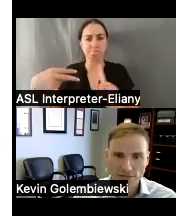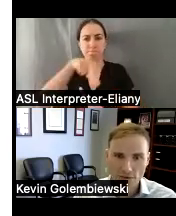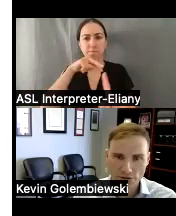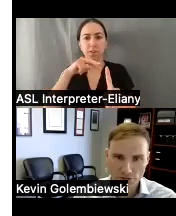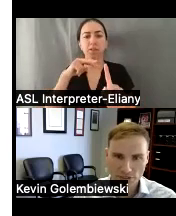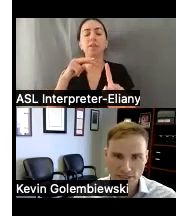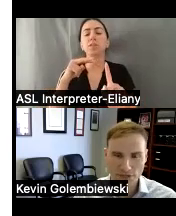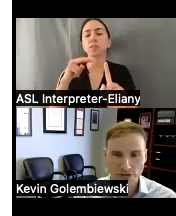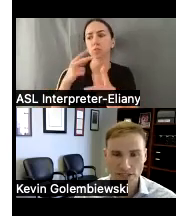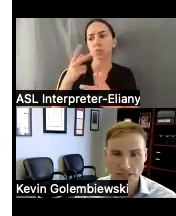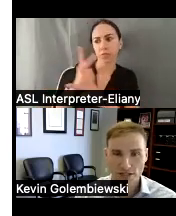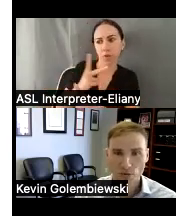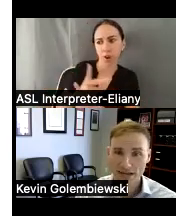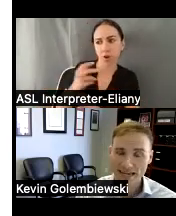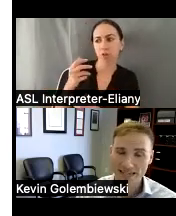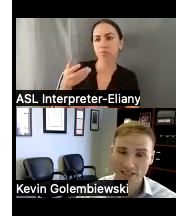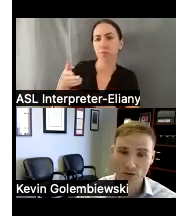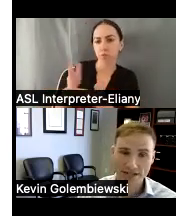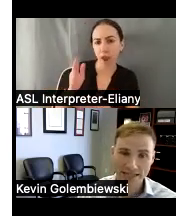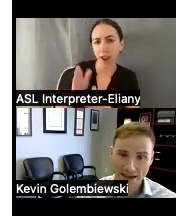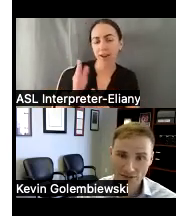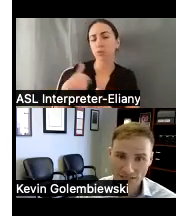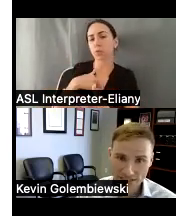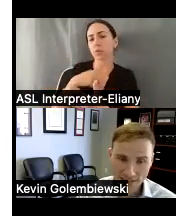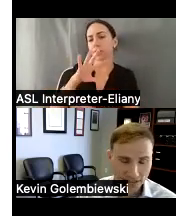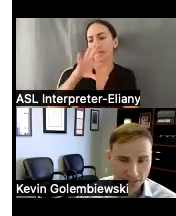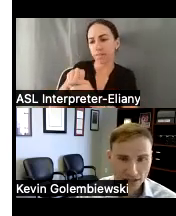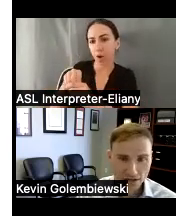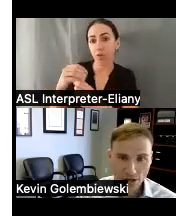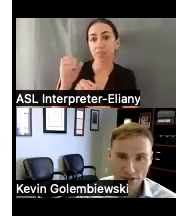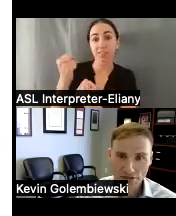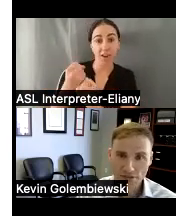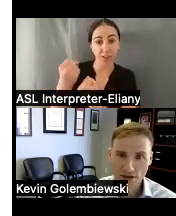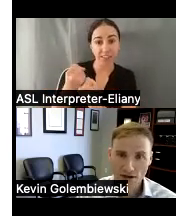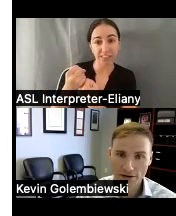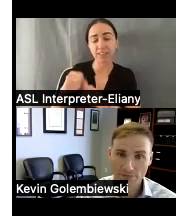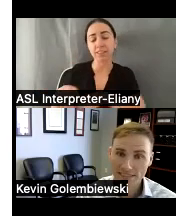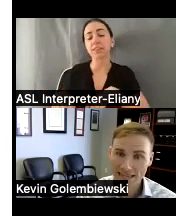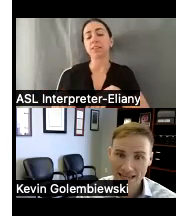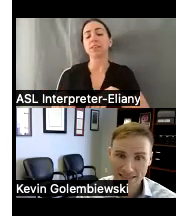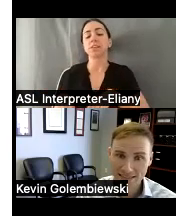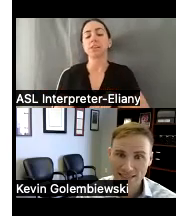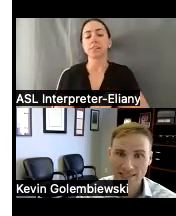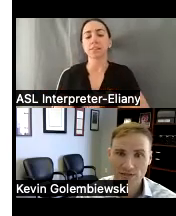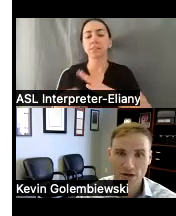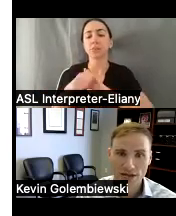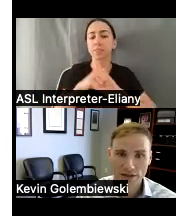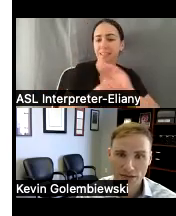rights of persons with disabilities we engage in direct advocacy with state agencies with